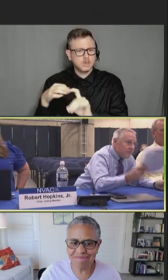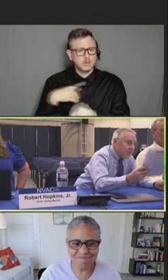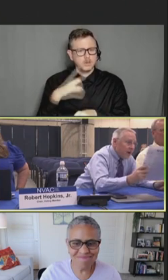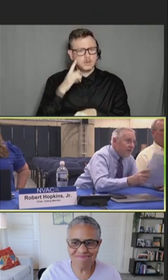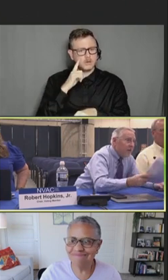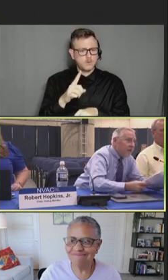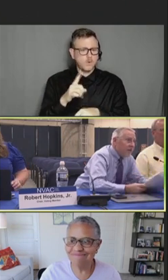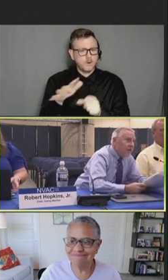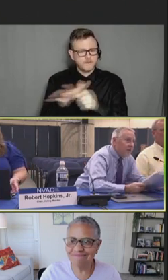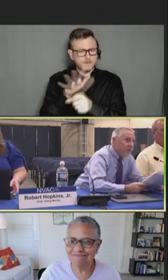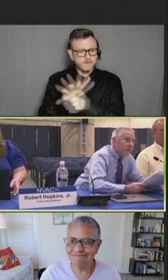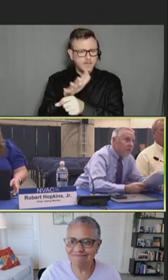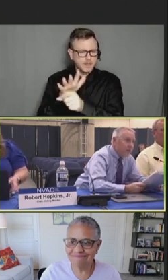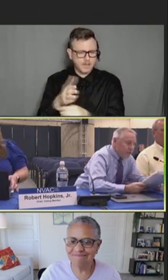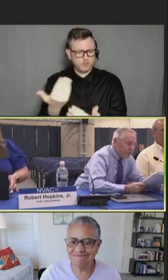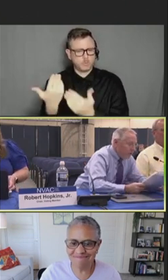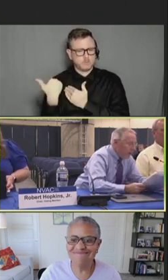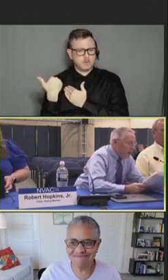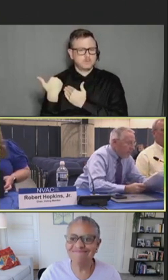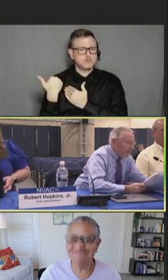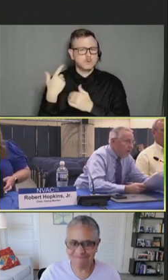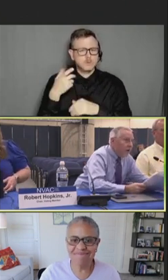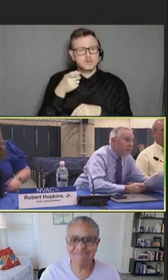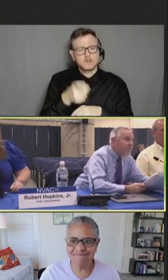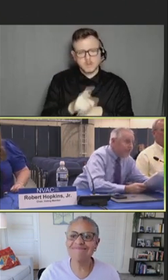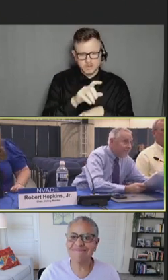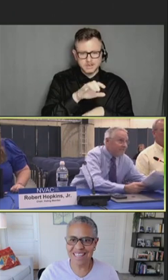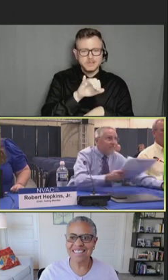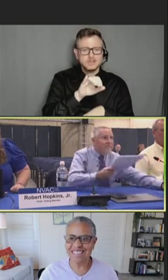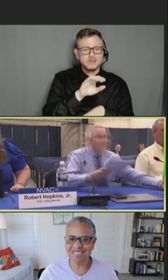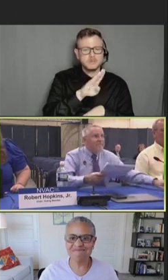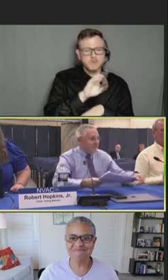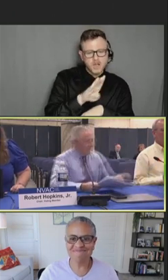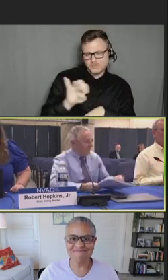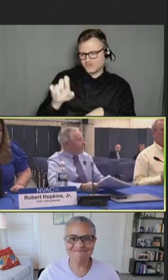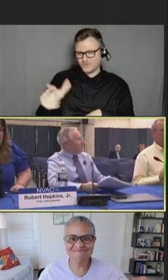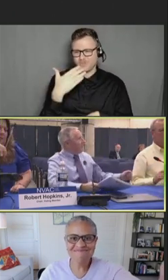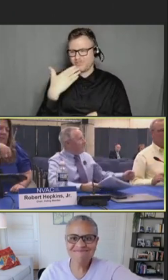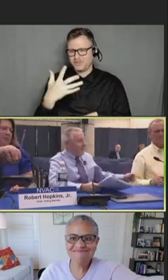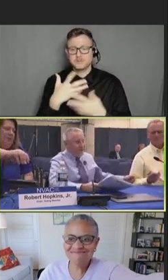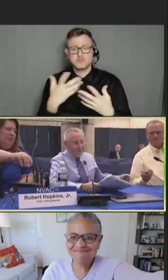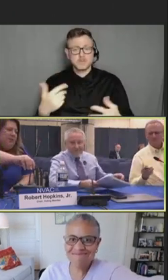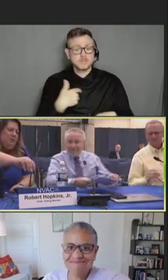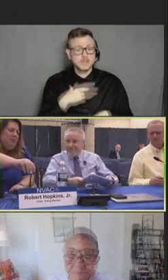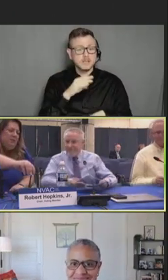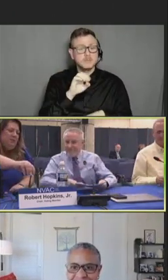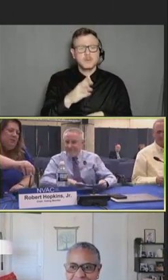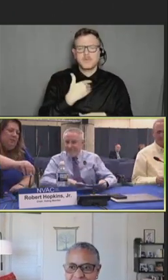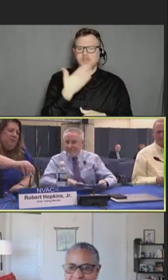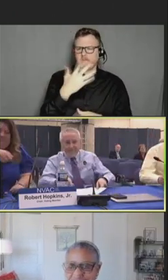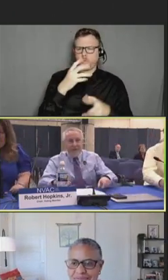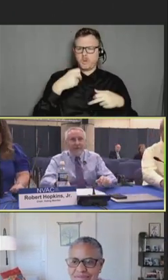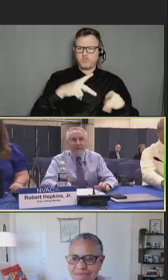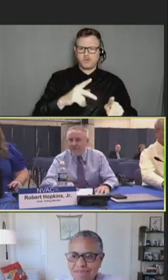Bob here in the room and Jewel online. Thank you both. Robert Swanson: Great. Thank you for the opportunity to talk about all the work that we've been doing in the